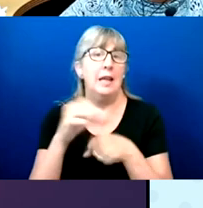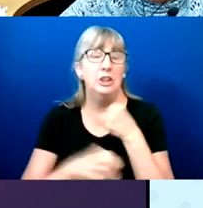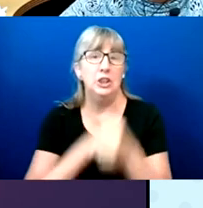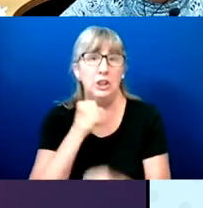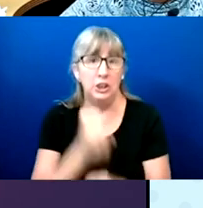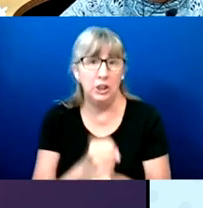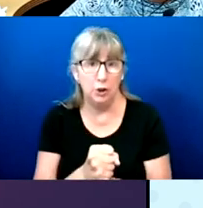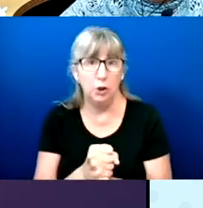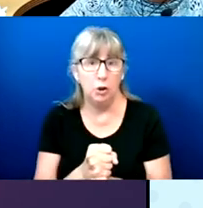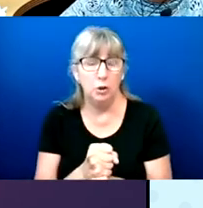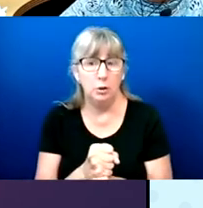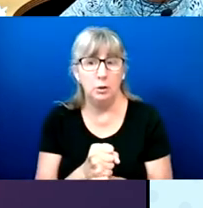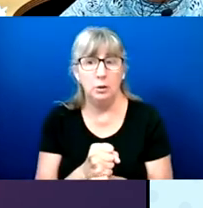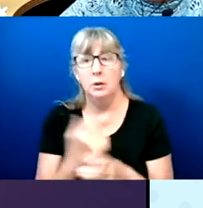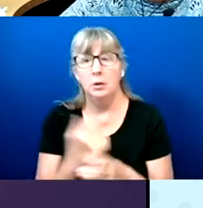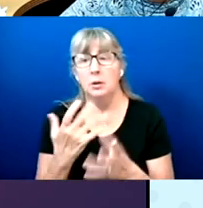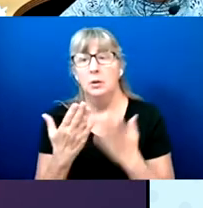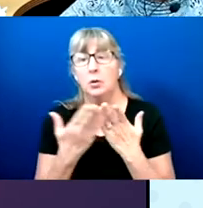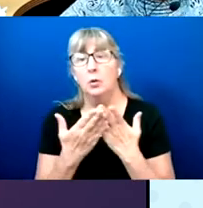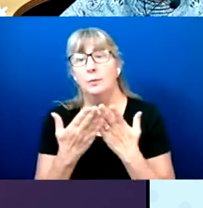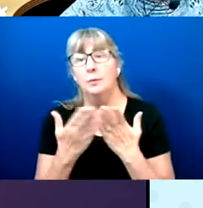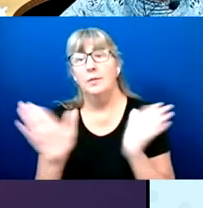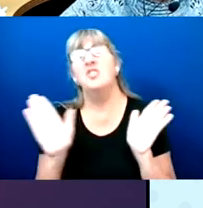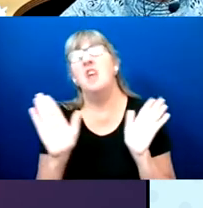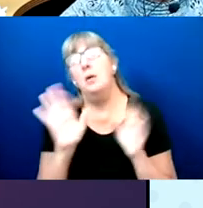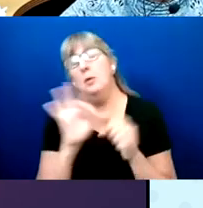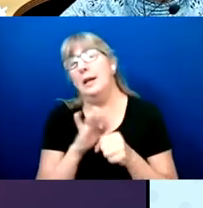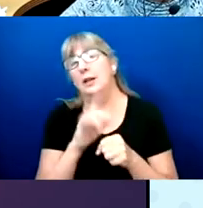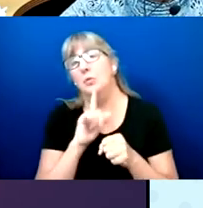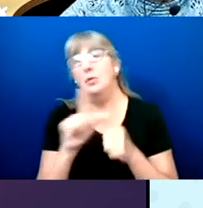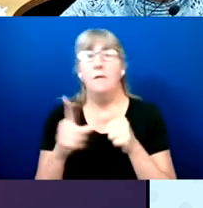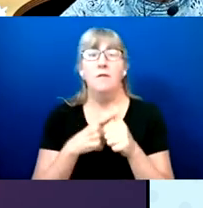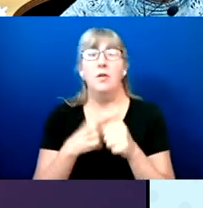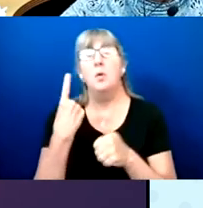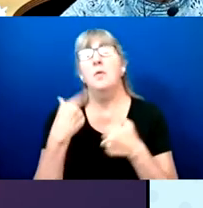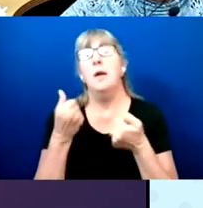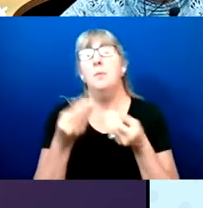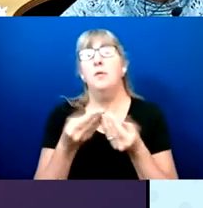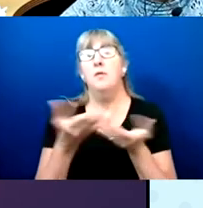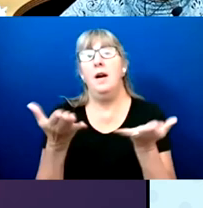election was the first election they provided access to such a system.